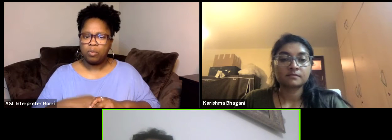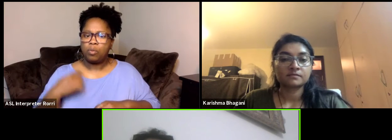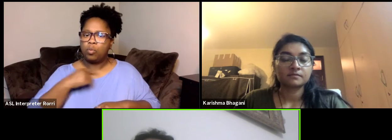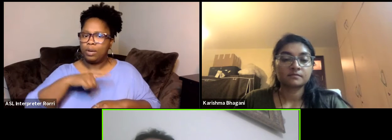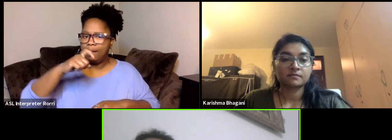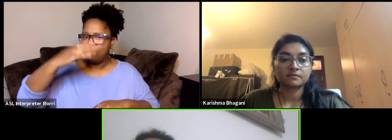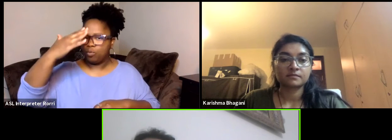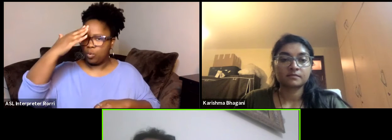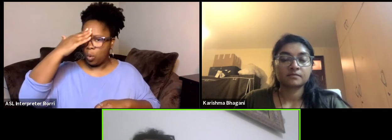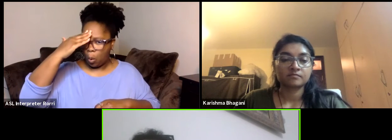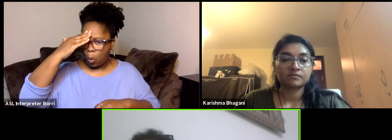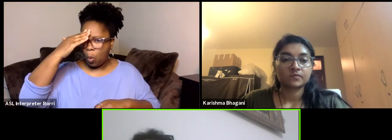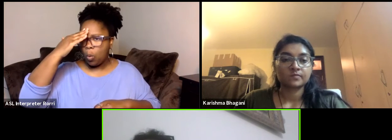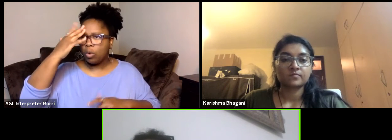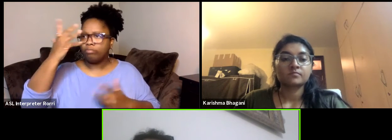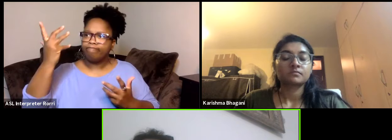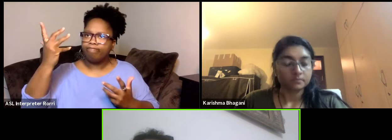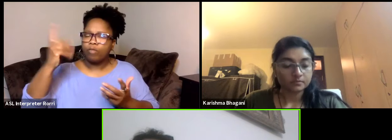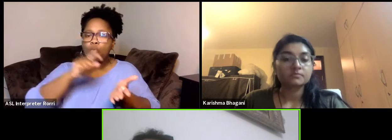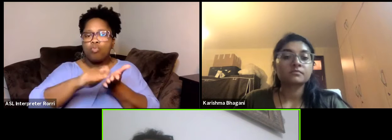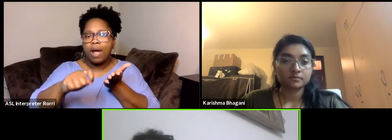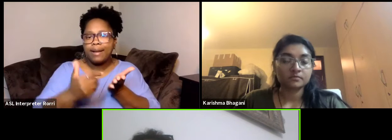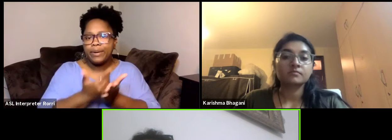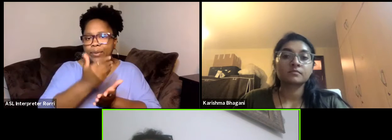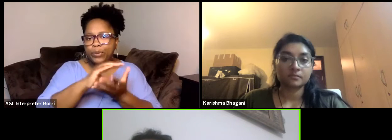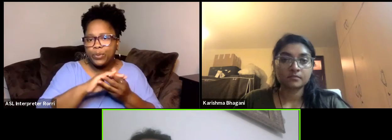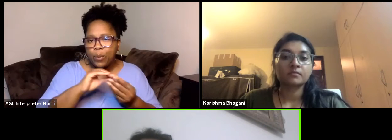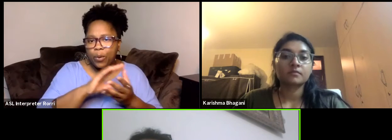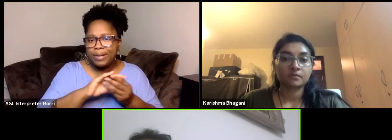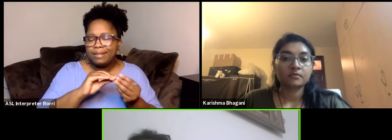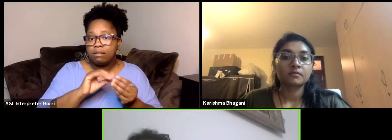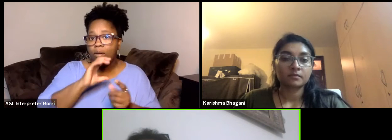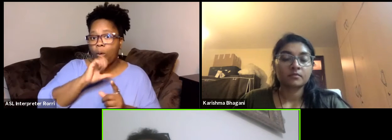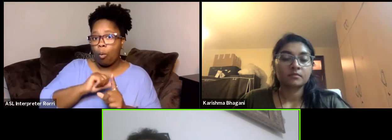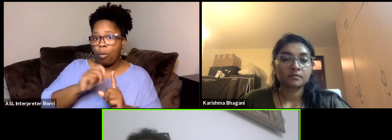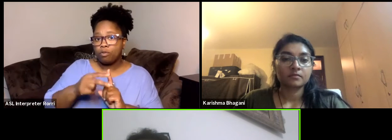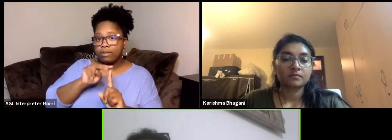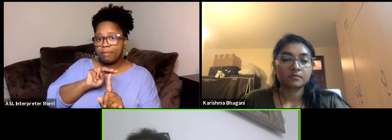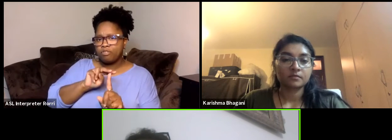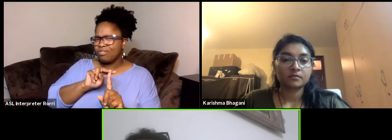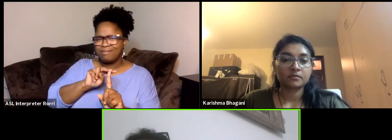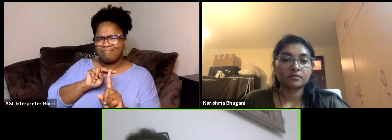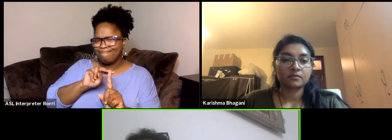Writing new stories that changing new perceptions off the rest of the continent.